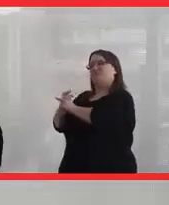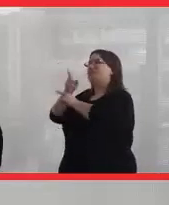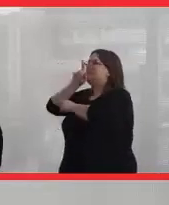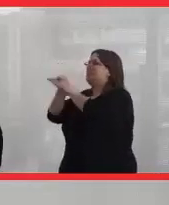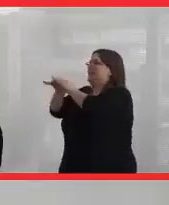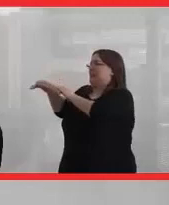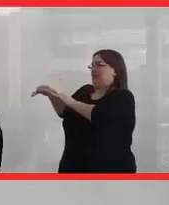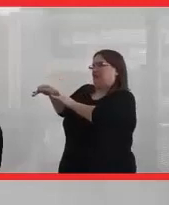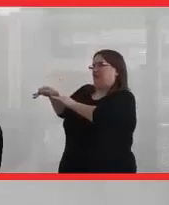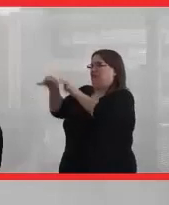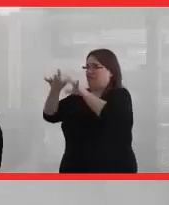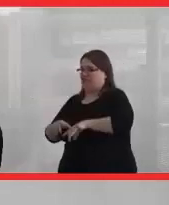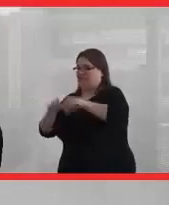to really do this job well.